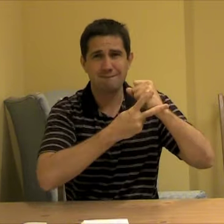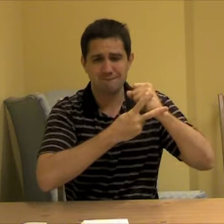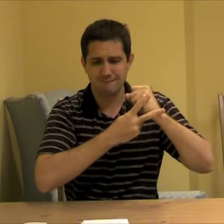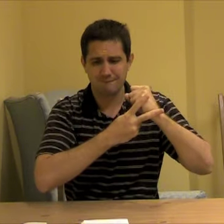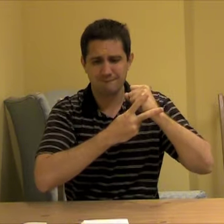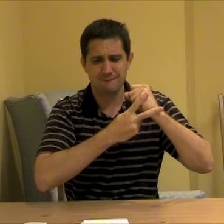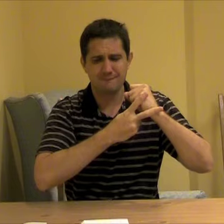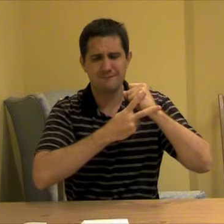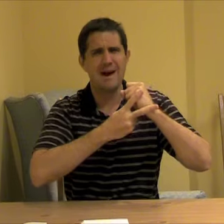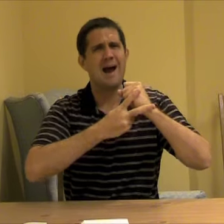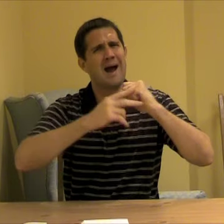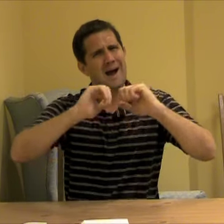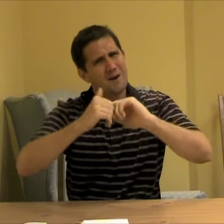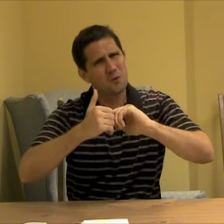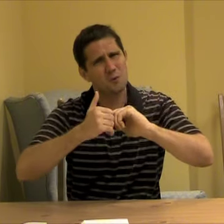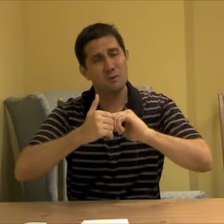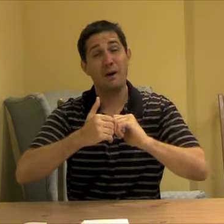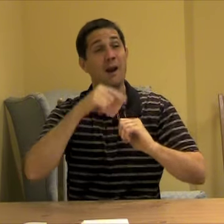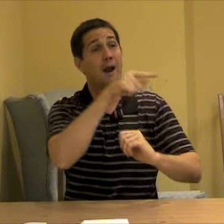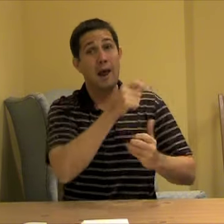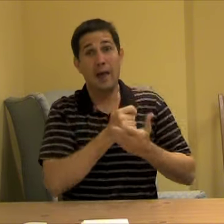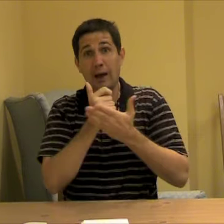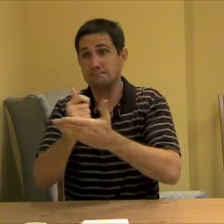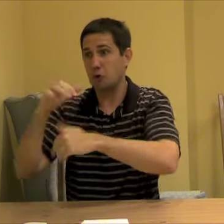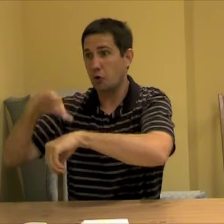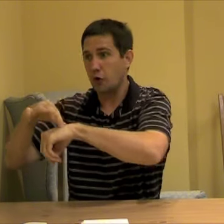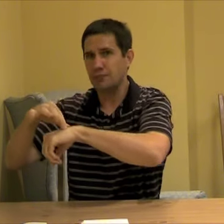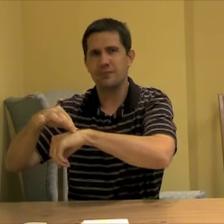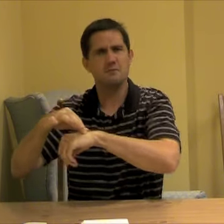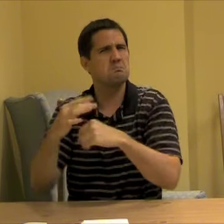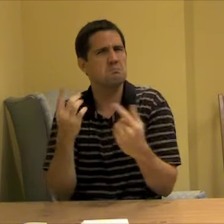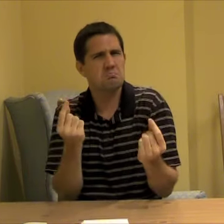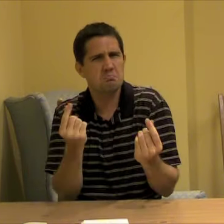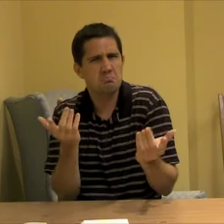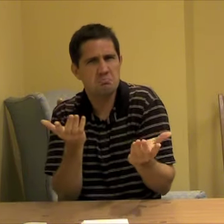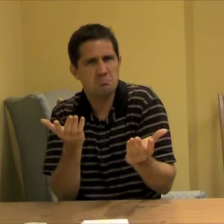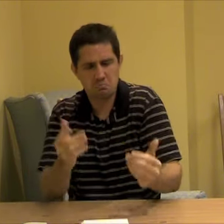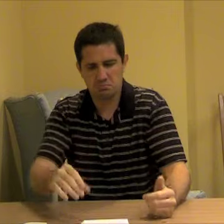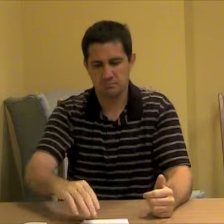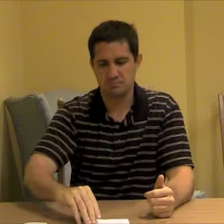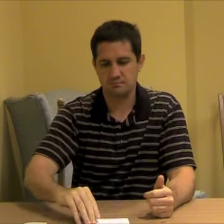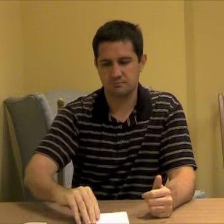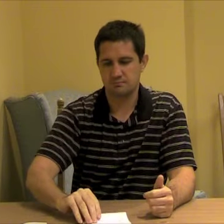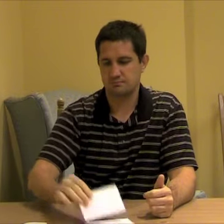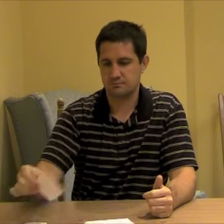same time?